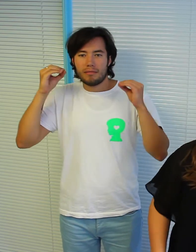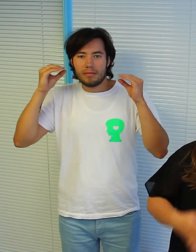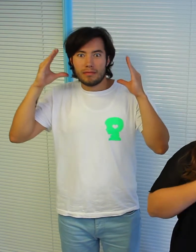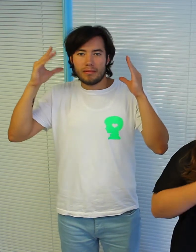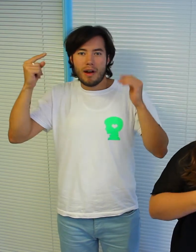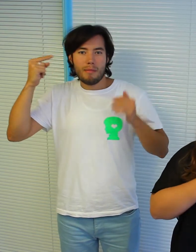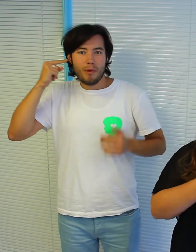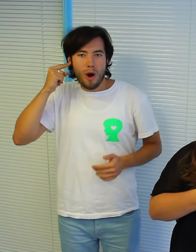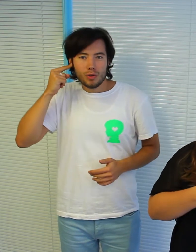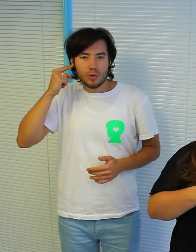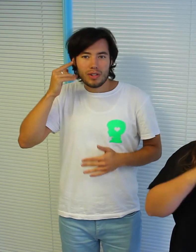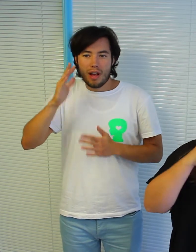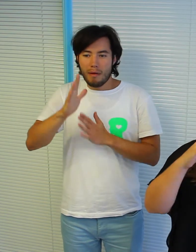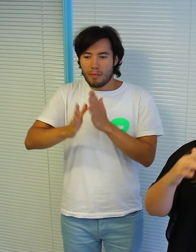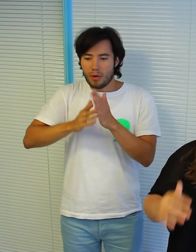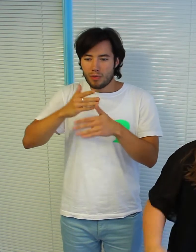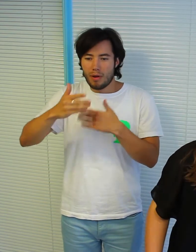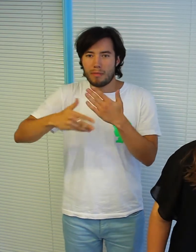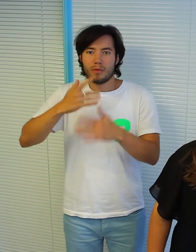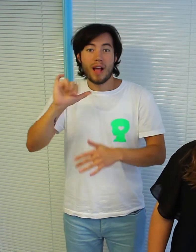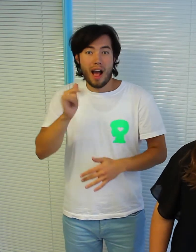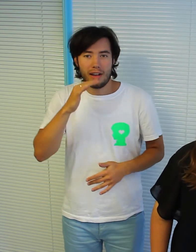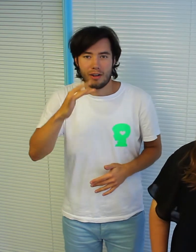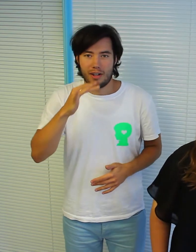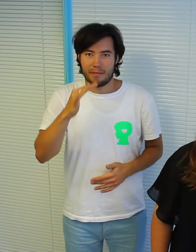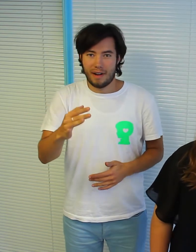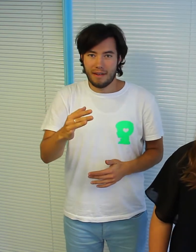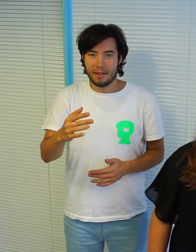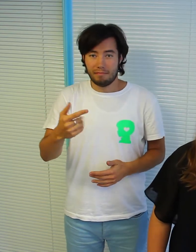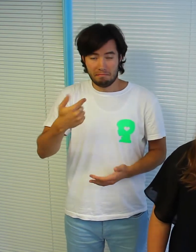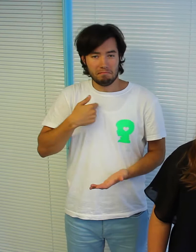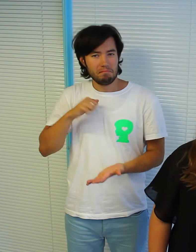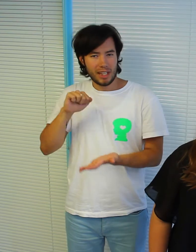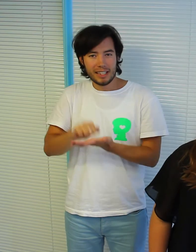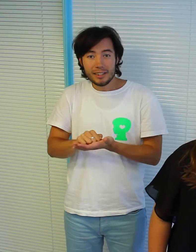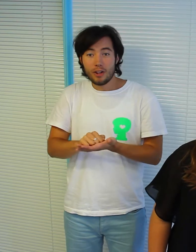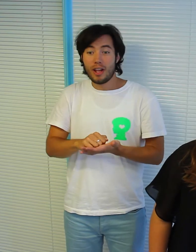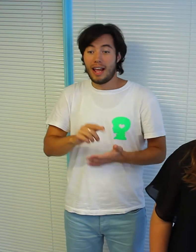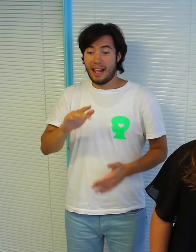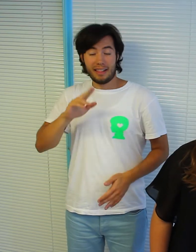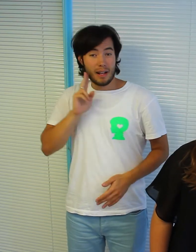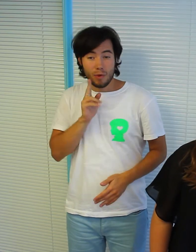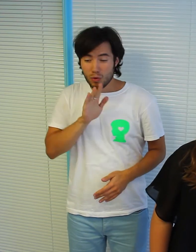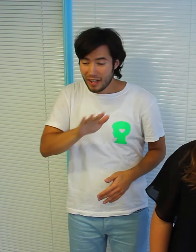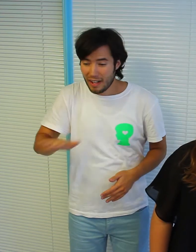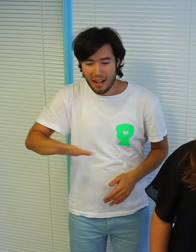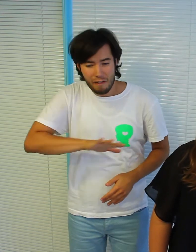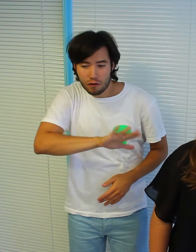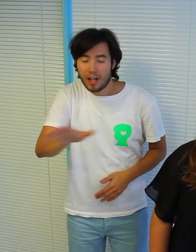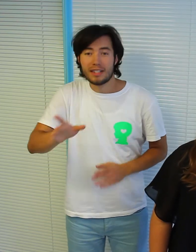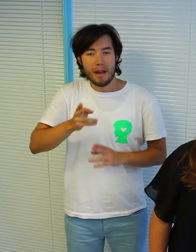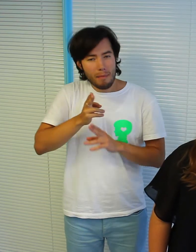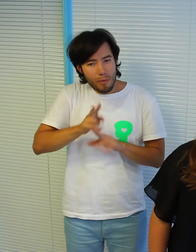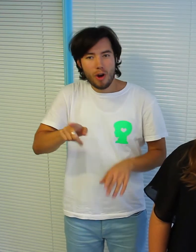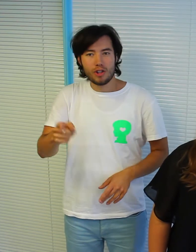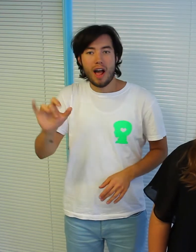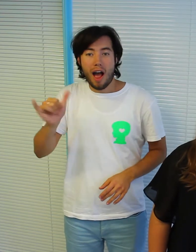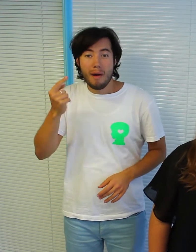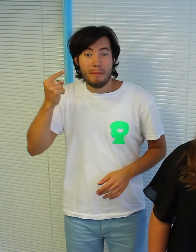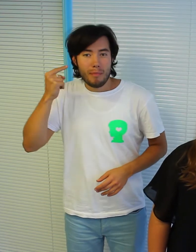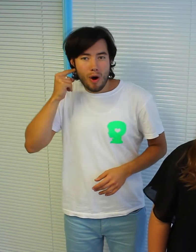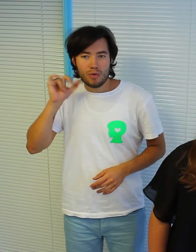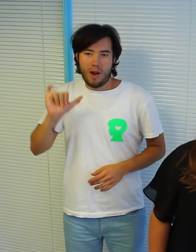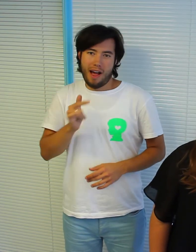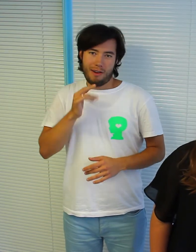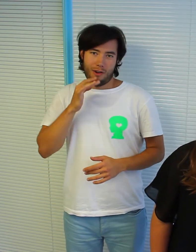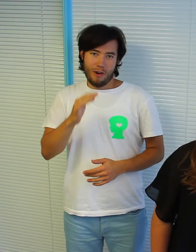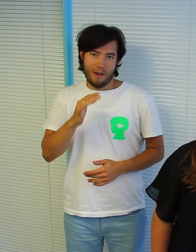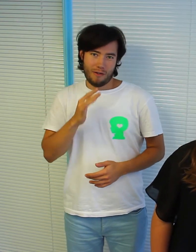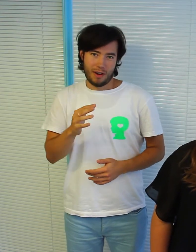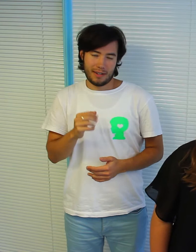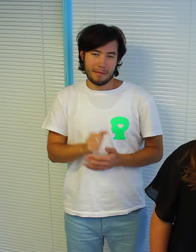and from the signs to the speech. I am positive now that almost every deaf child can learn to hear and speak;